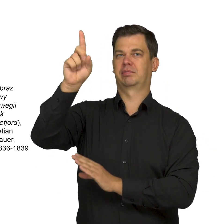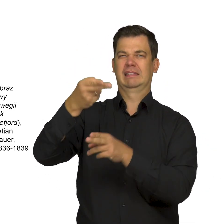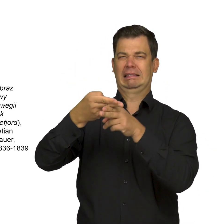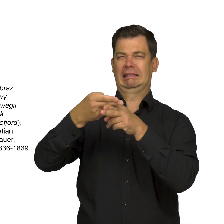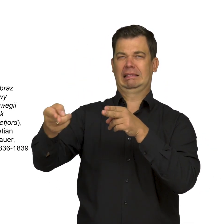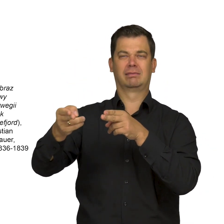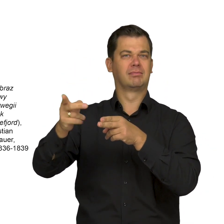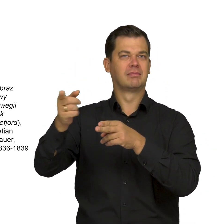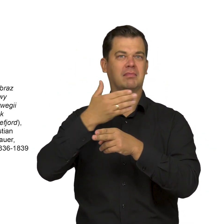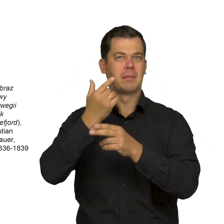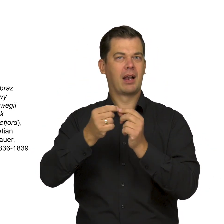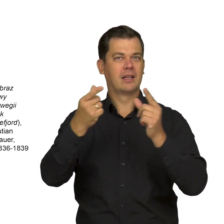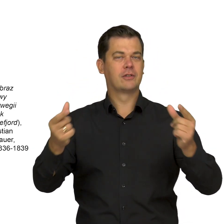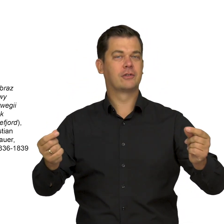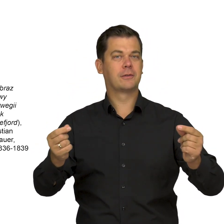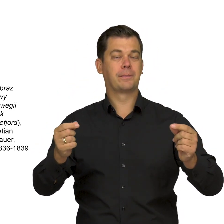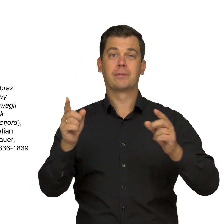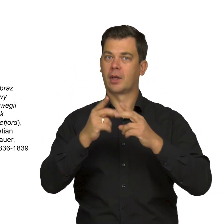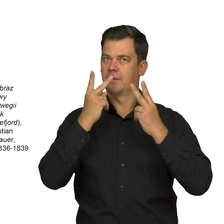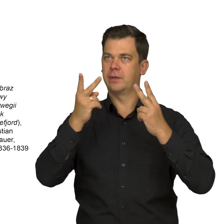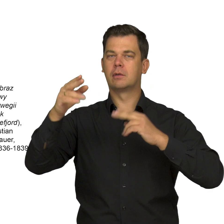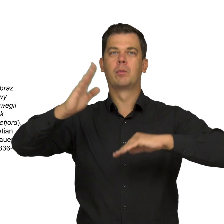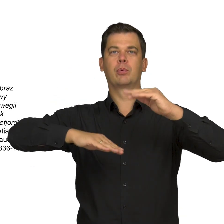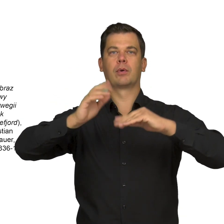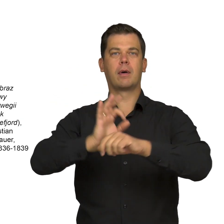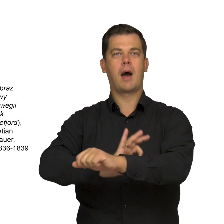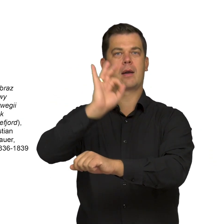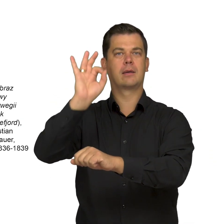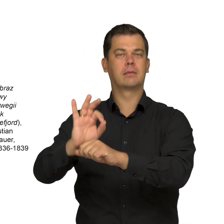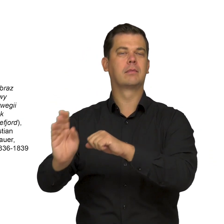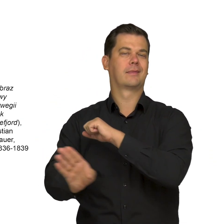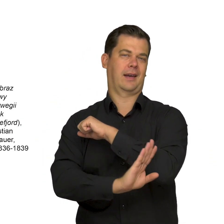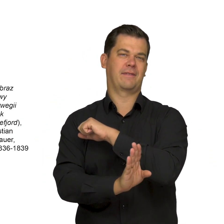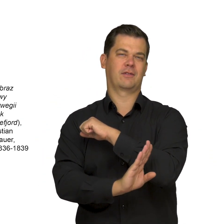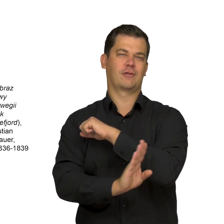Timber architecture is another frequent element.